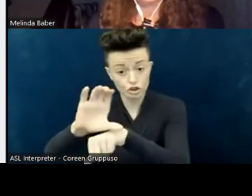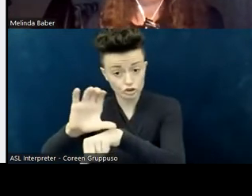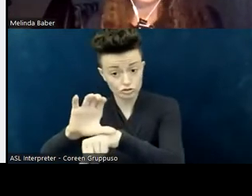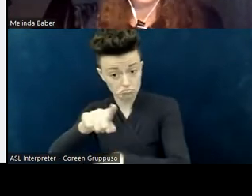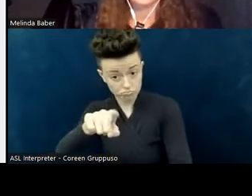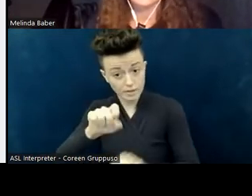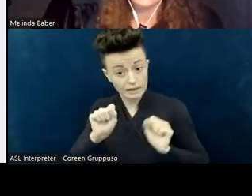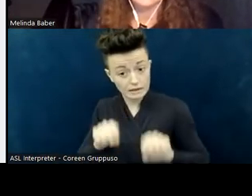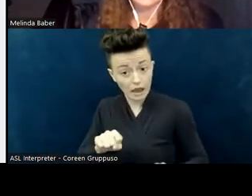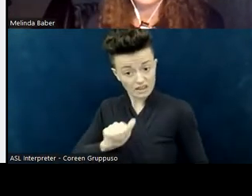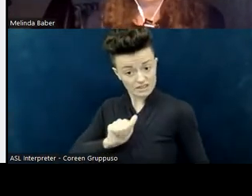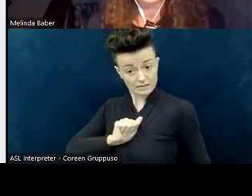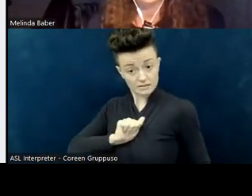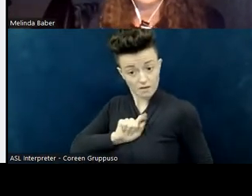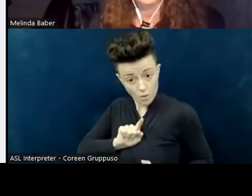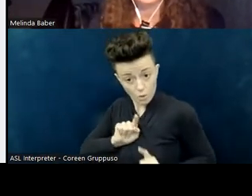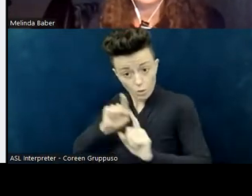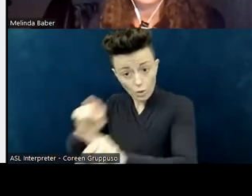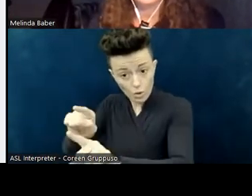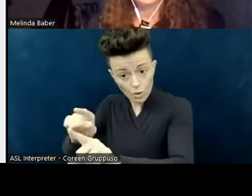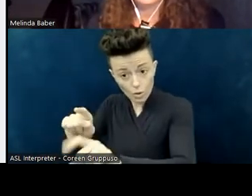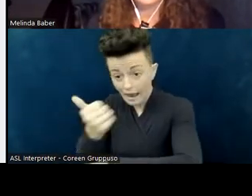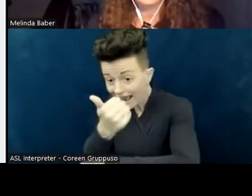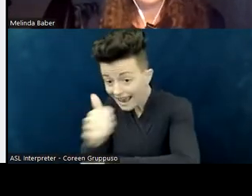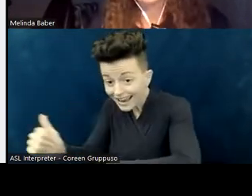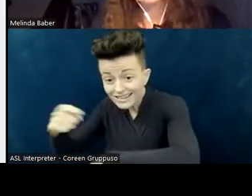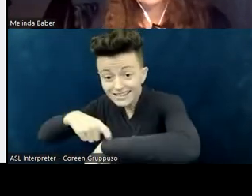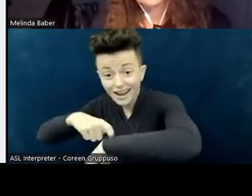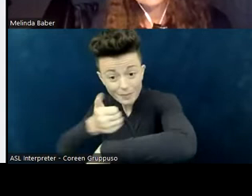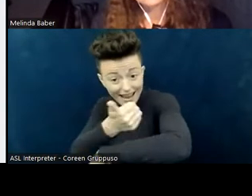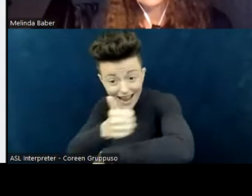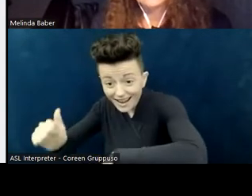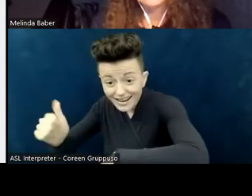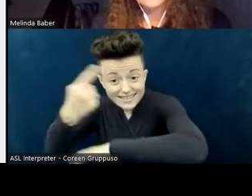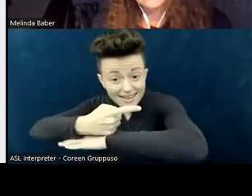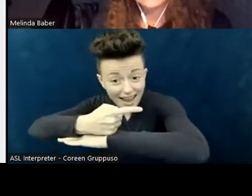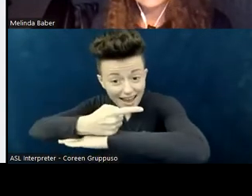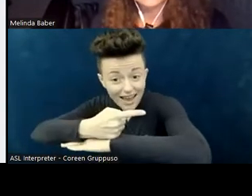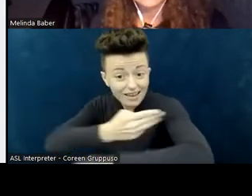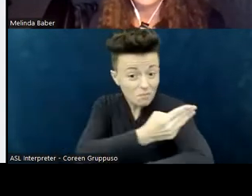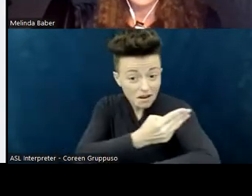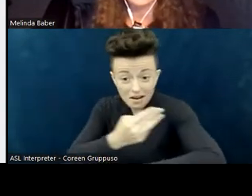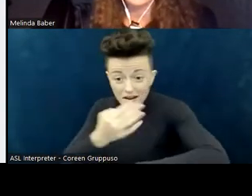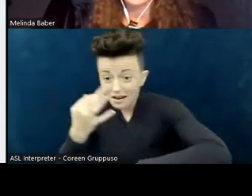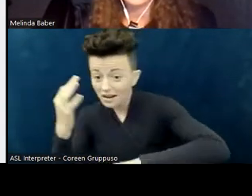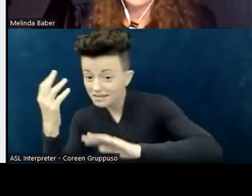any time of the day, any day of the week; and can you use your usual means of transportation